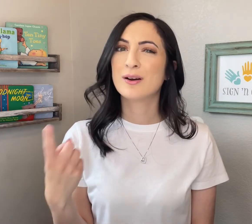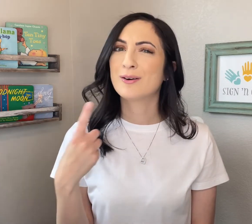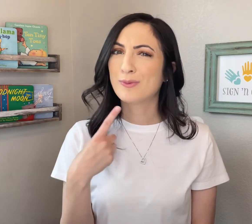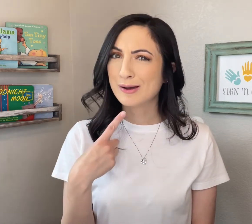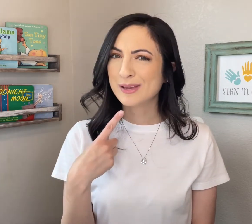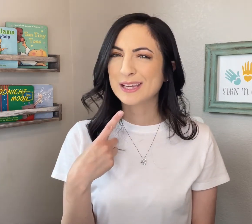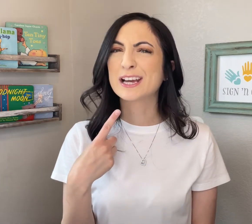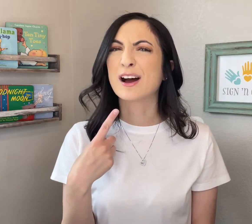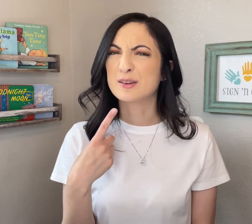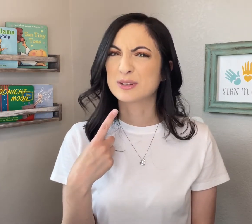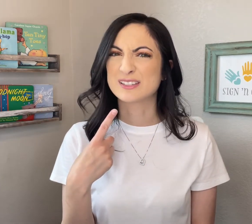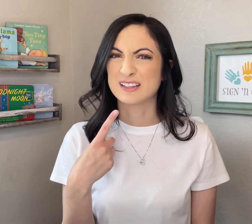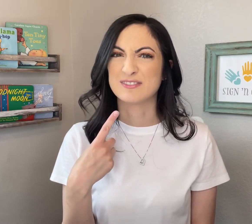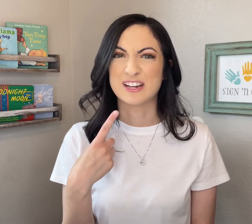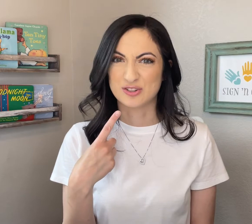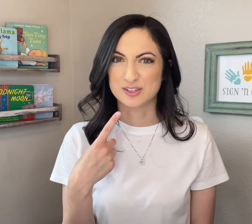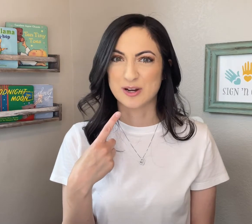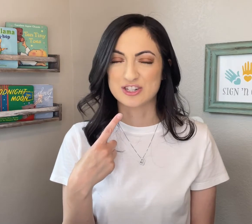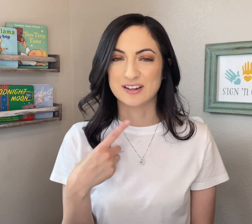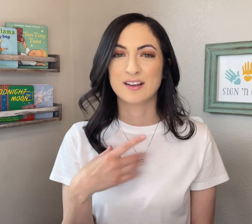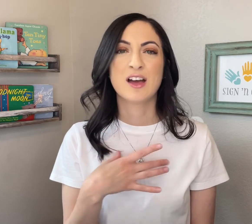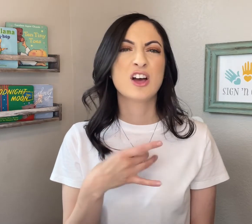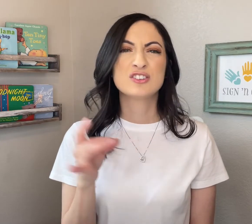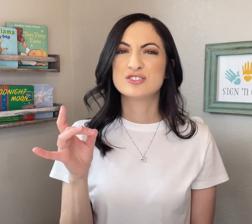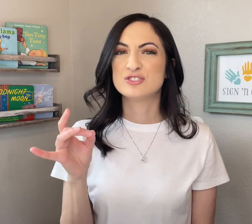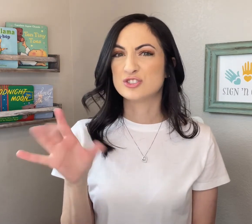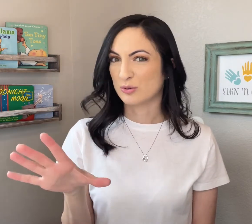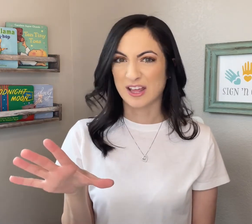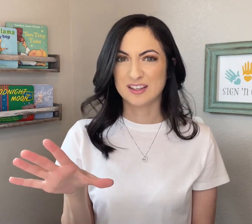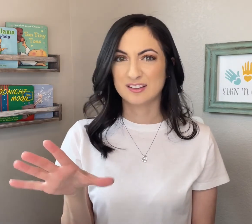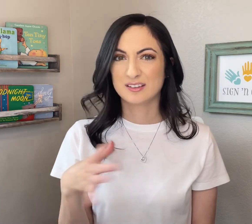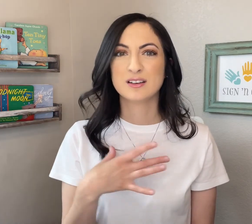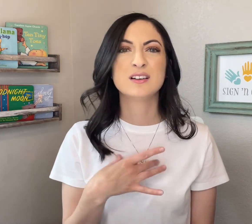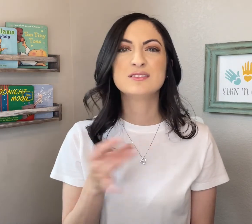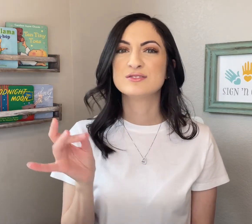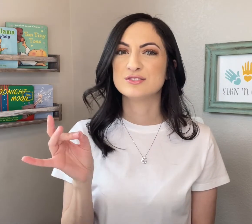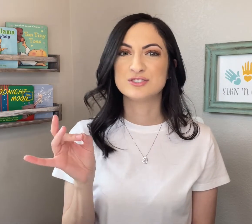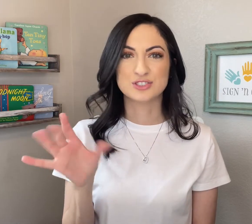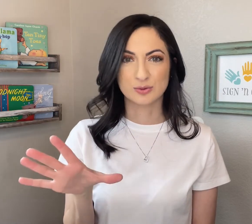while making an unpleasant facial expression. DON'T LIKE. DON'T LIKE.